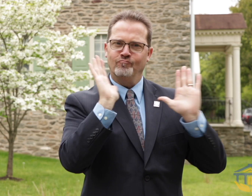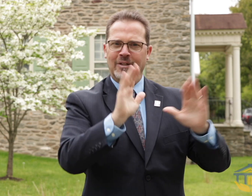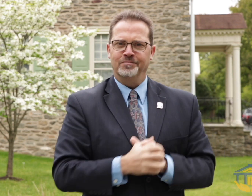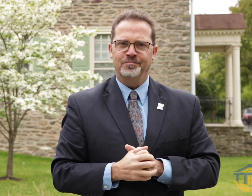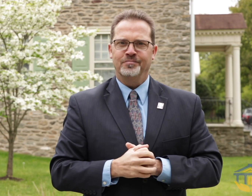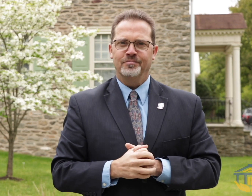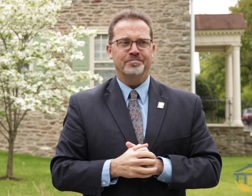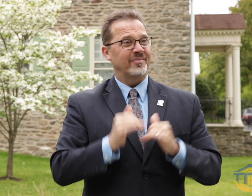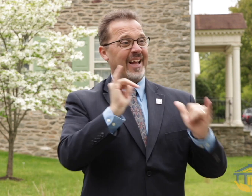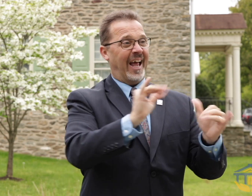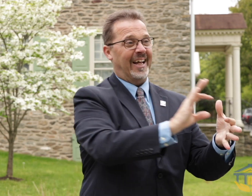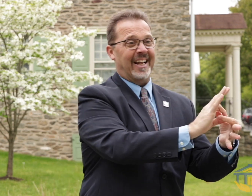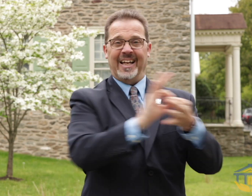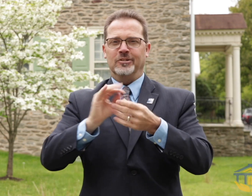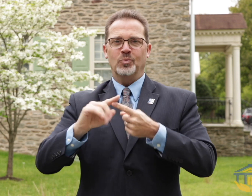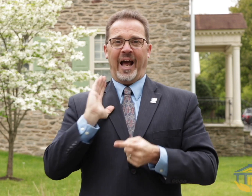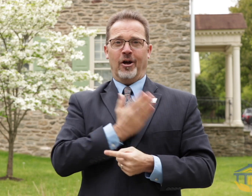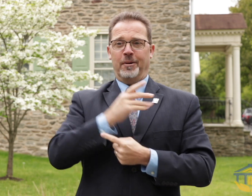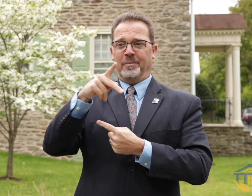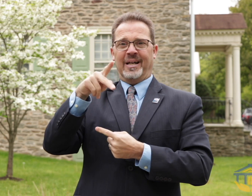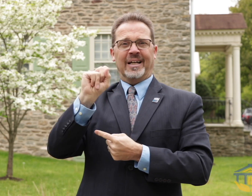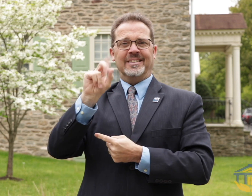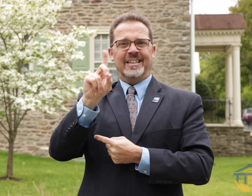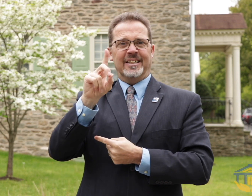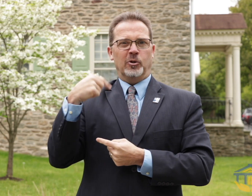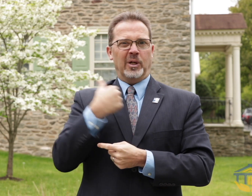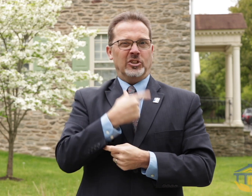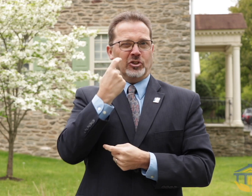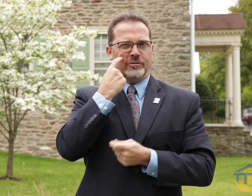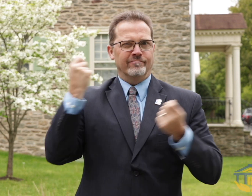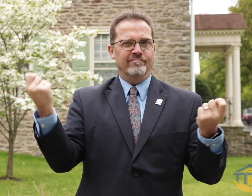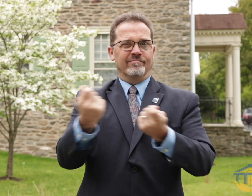three of the five campuses if you participate in the reunion next year. PSD